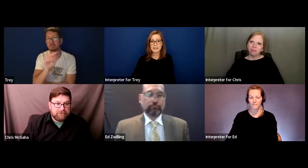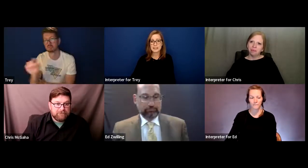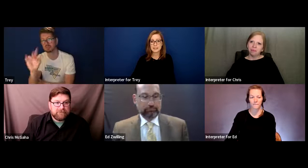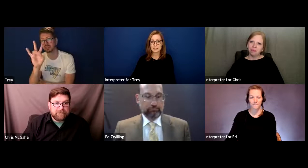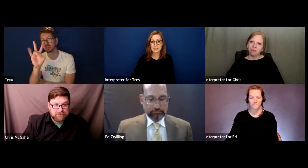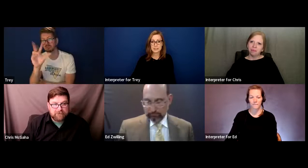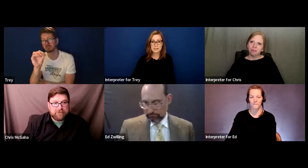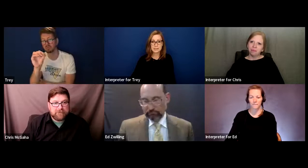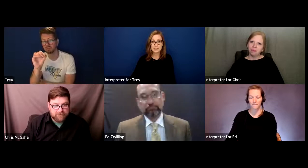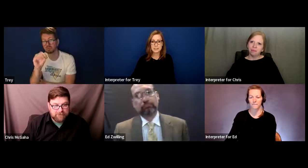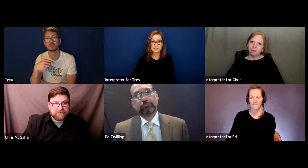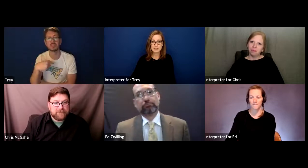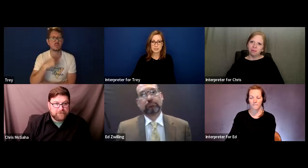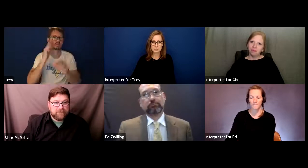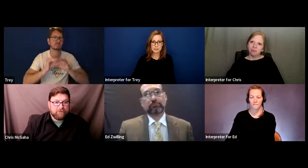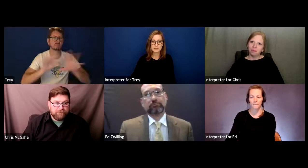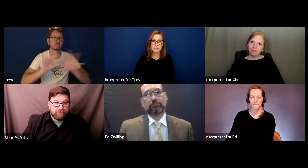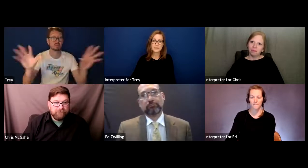At 6:30 to 7:30.